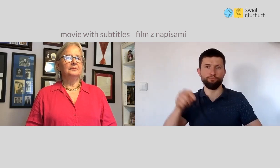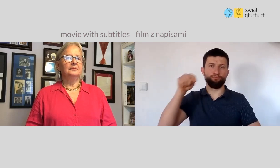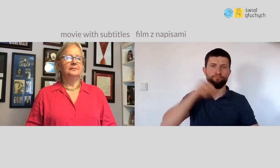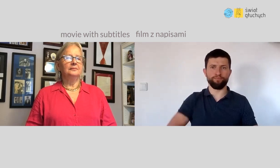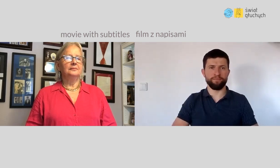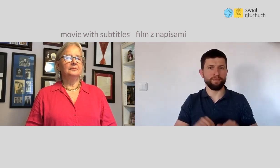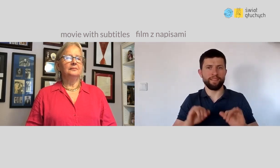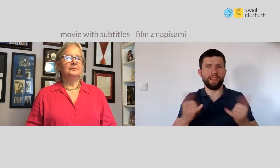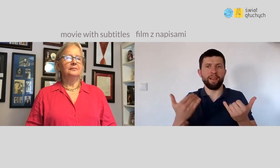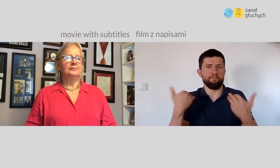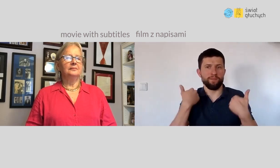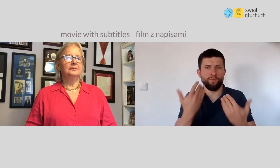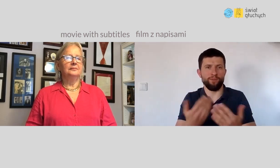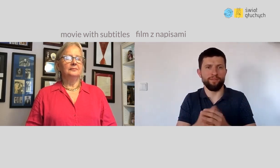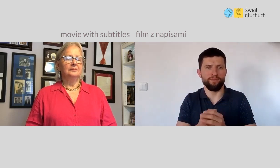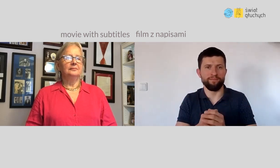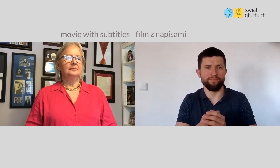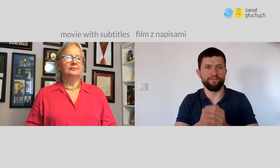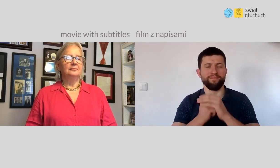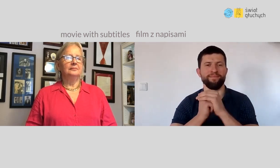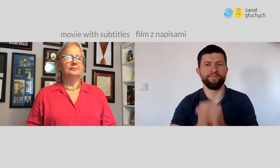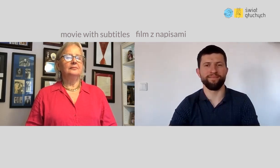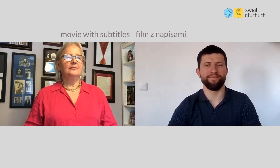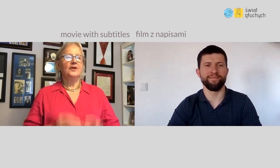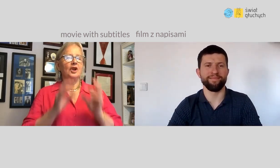Where does this passion come from?